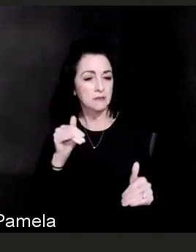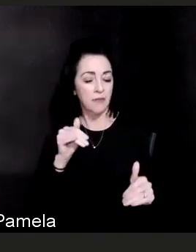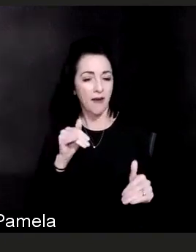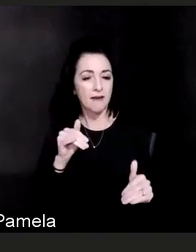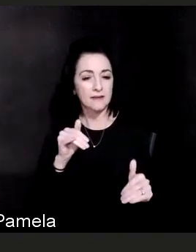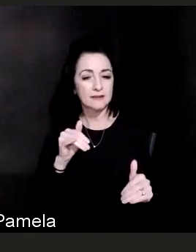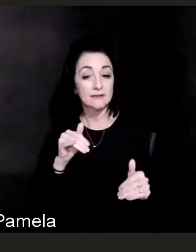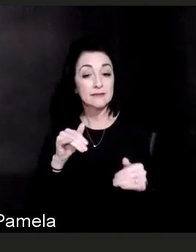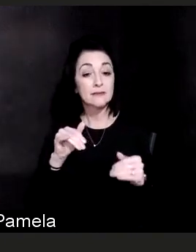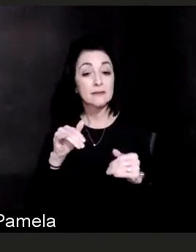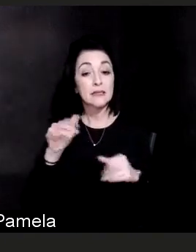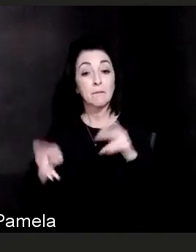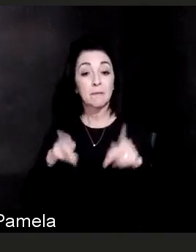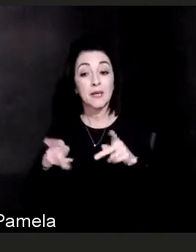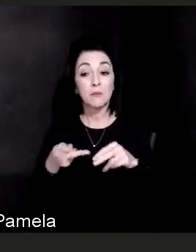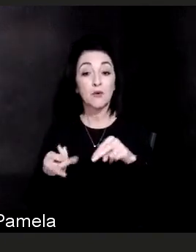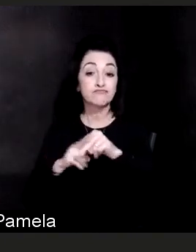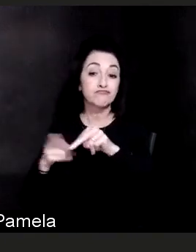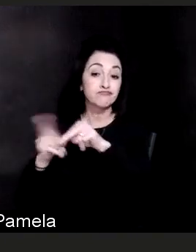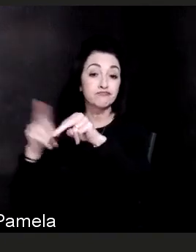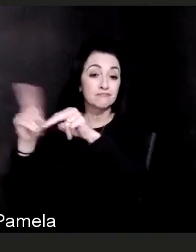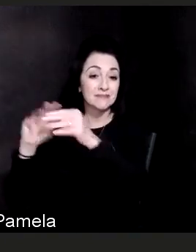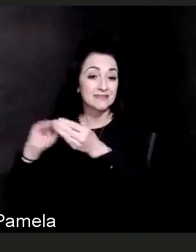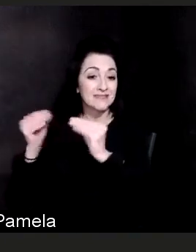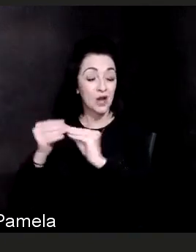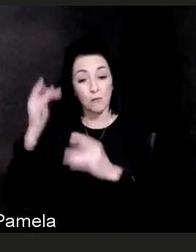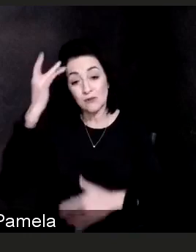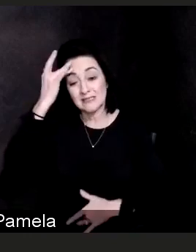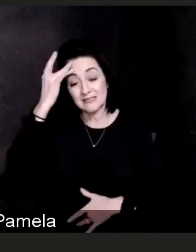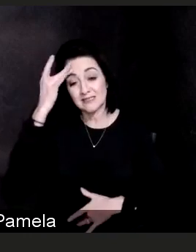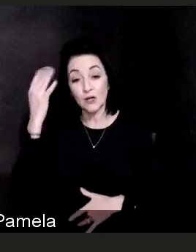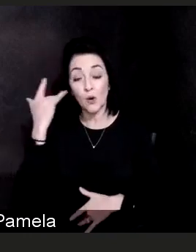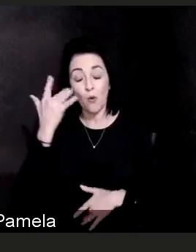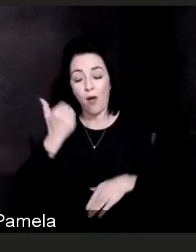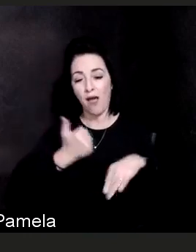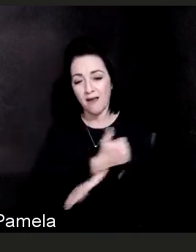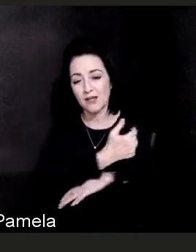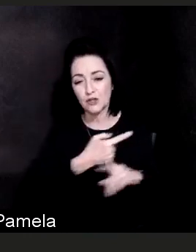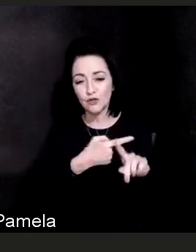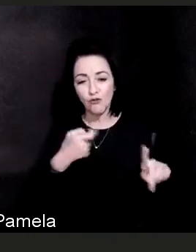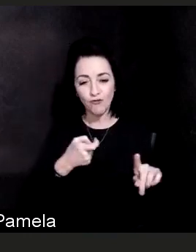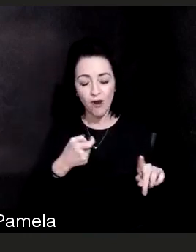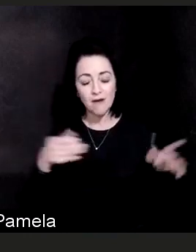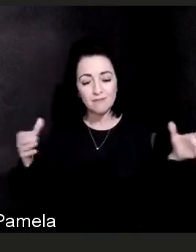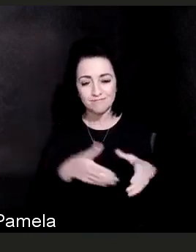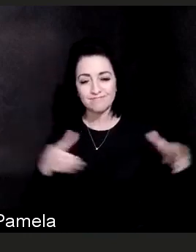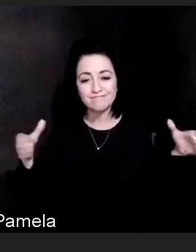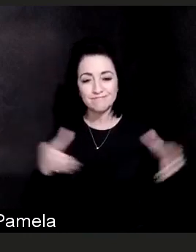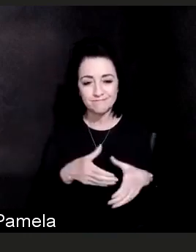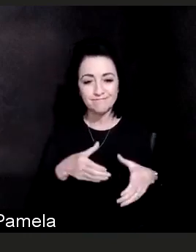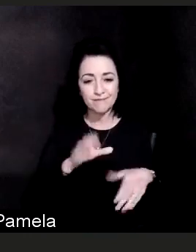We are now seeing a large number of patients admitted to the hospital and unfortunately we actually